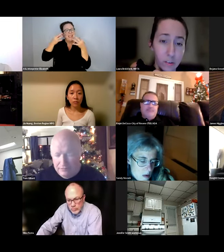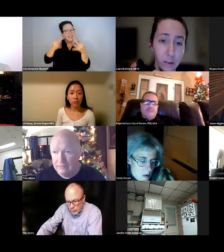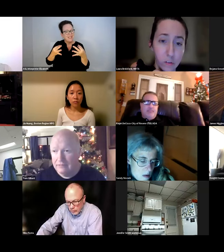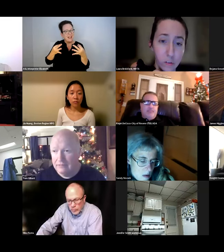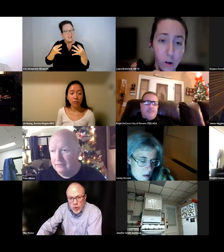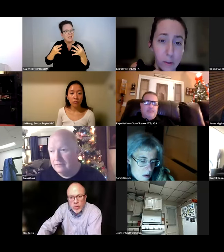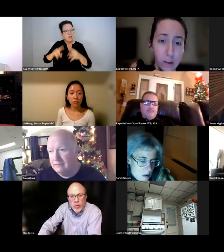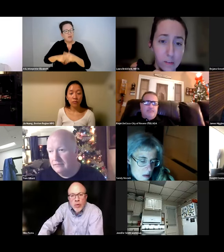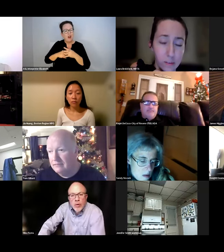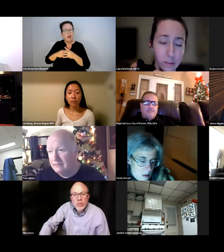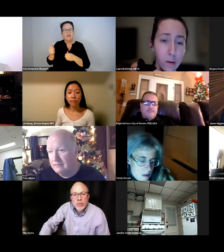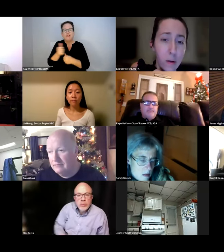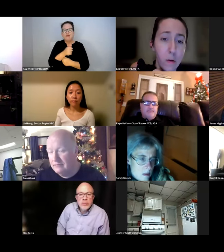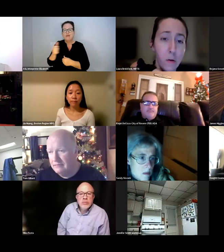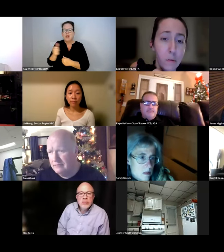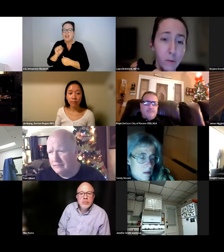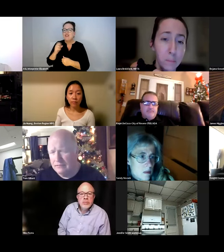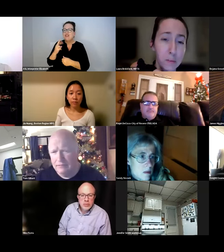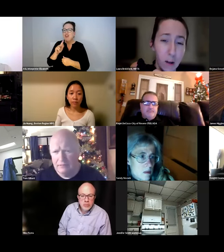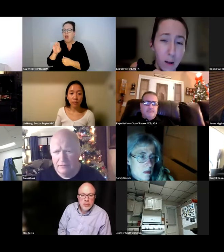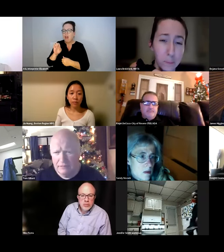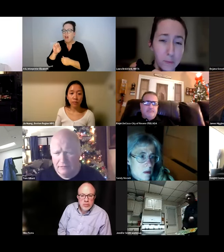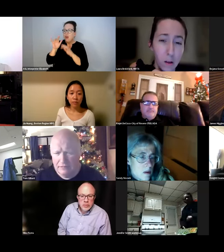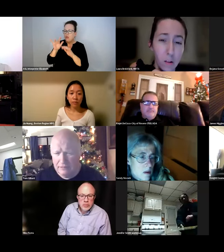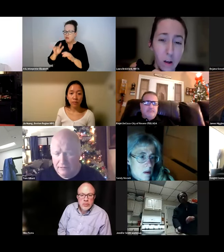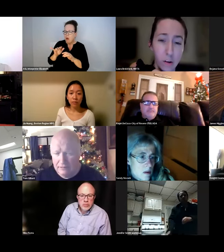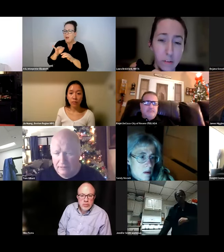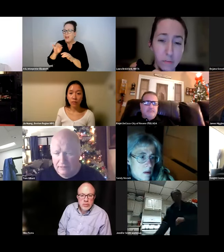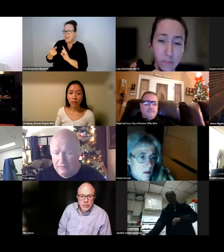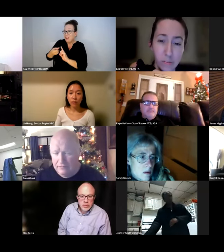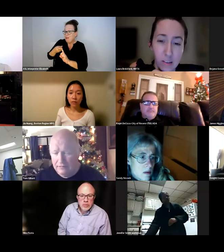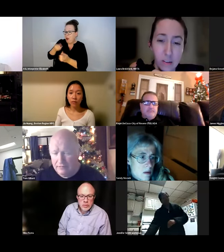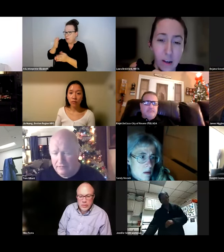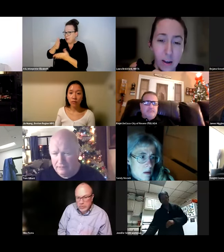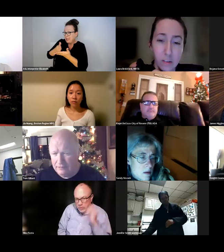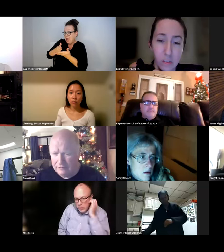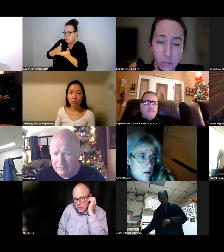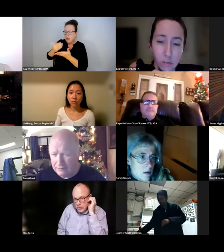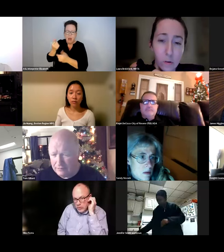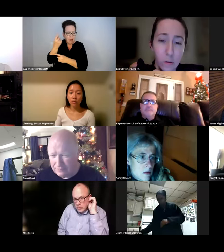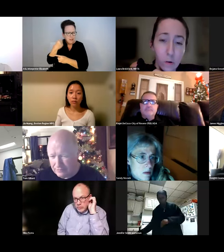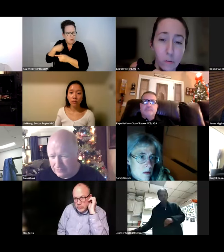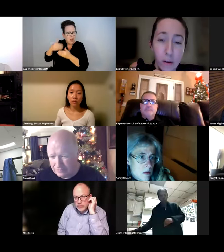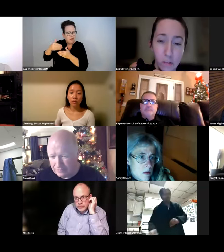HOWEVER, ABOUT A DECADE AGO, THE T ELECTED TO BEGIN